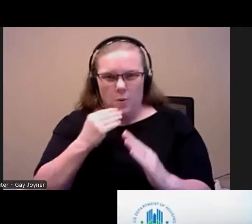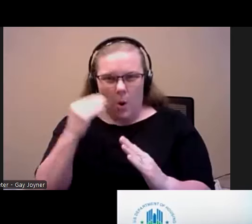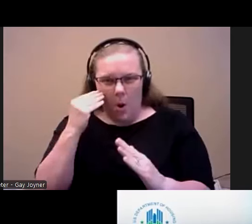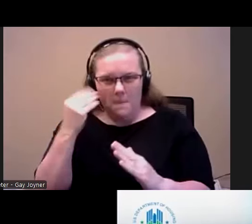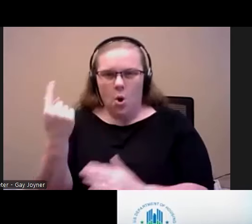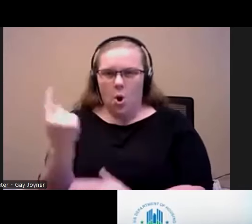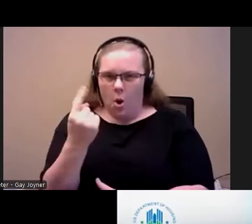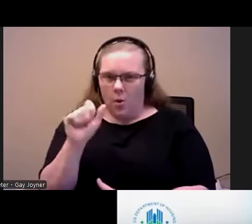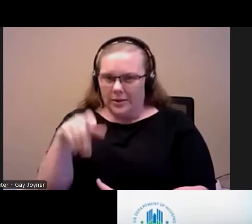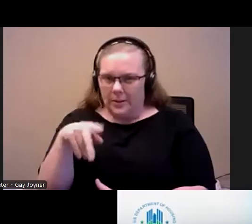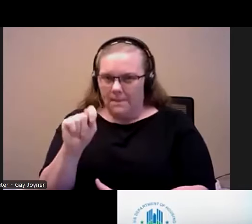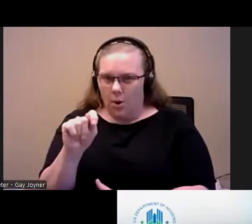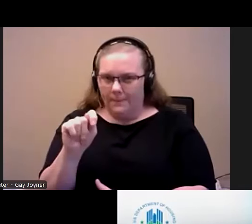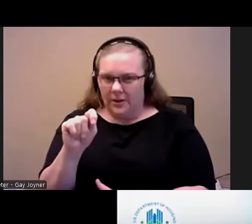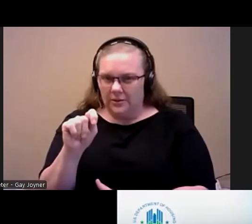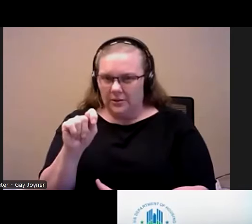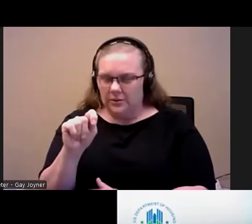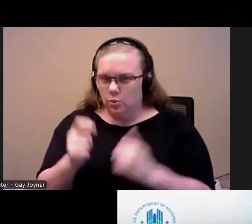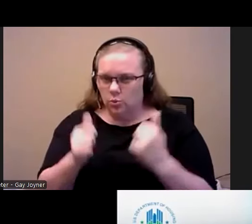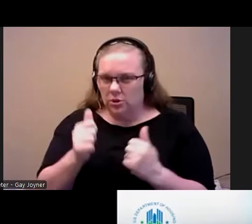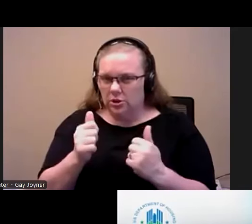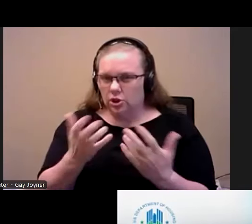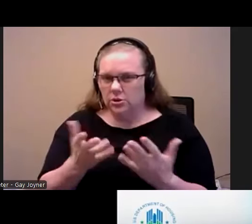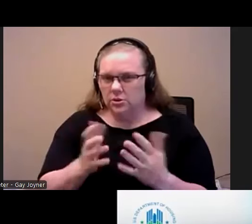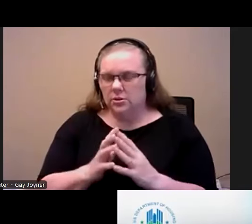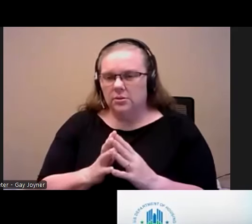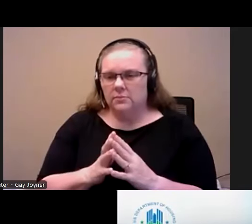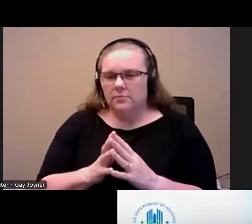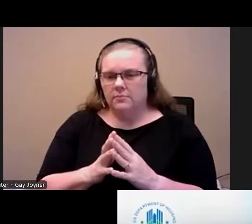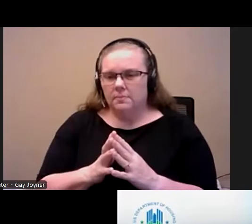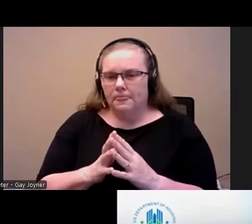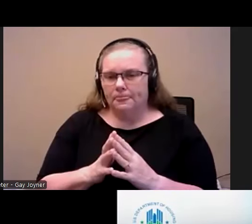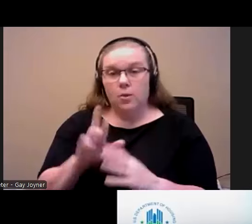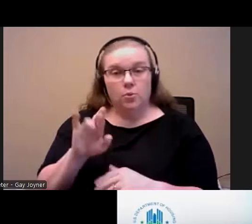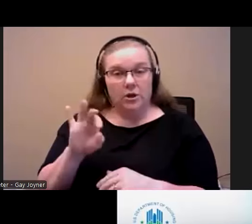You can use housing